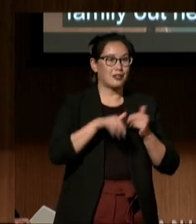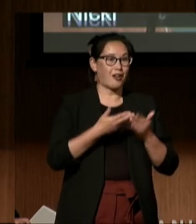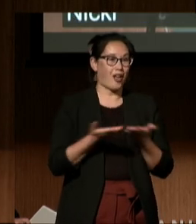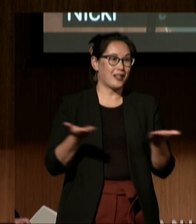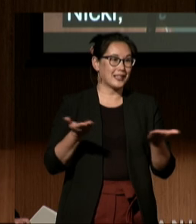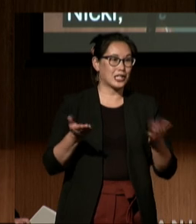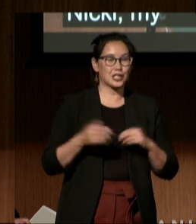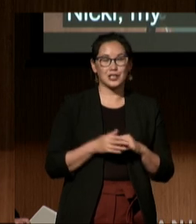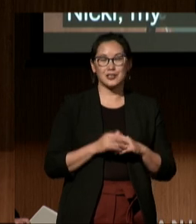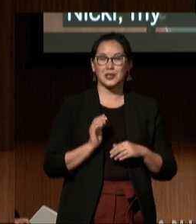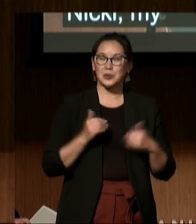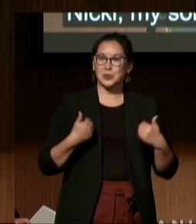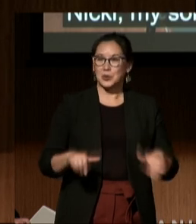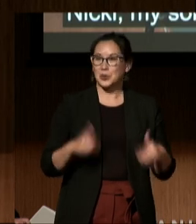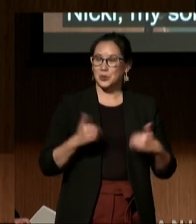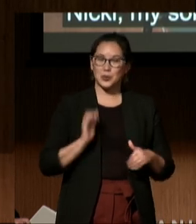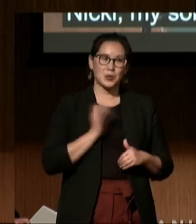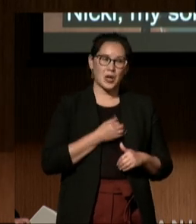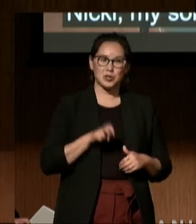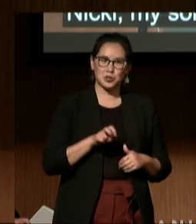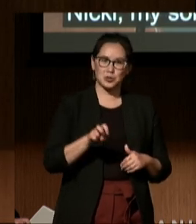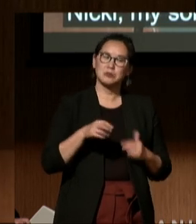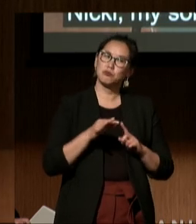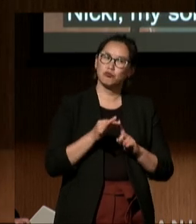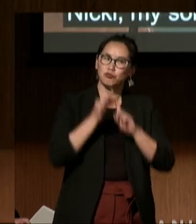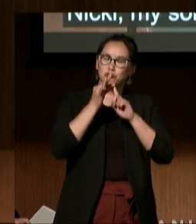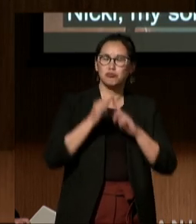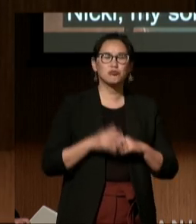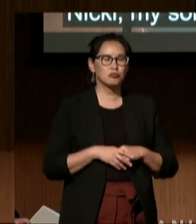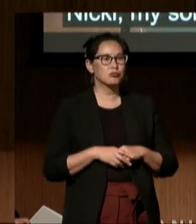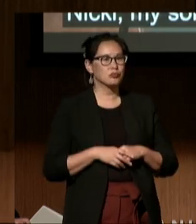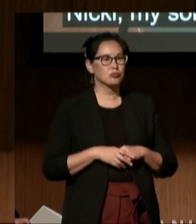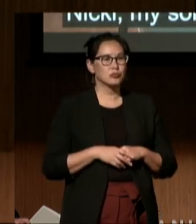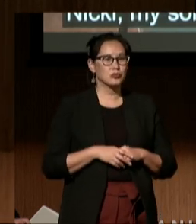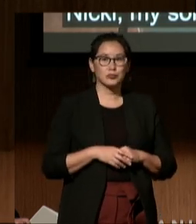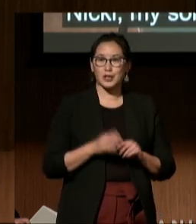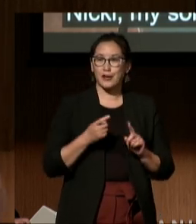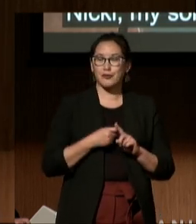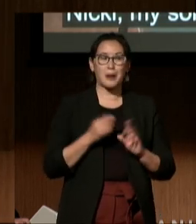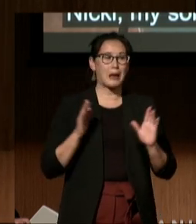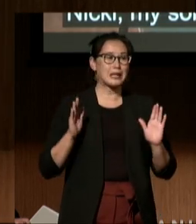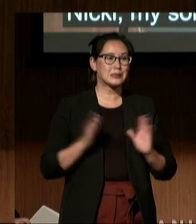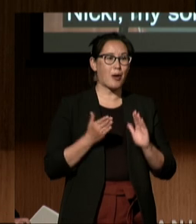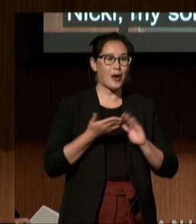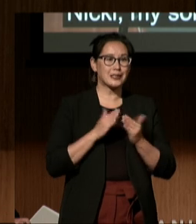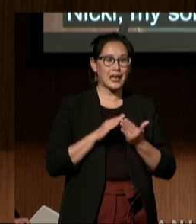Our journey is fairly unique. We come out from a small town in Angels Camp.